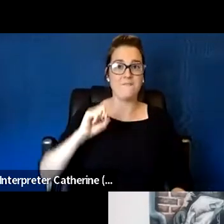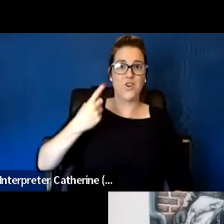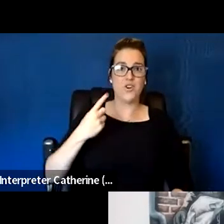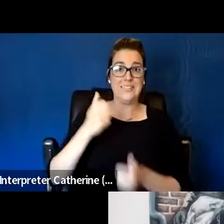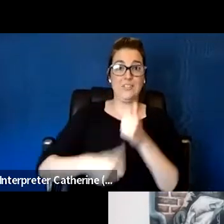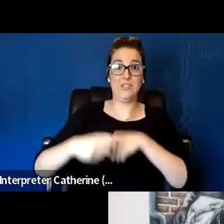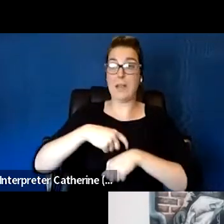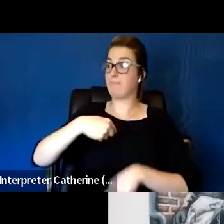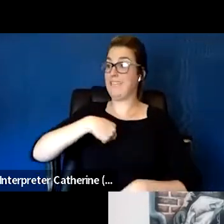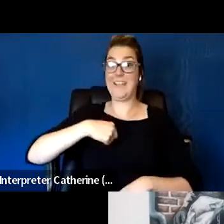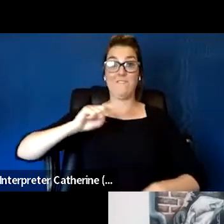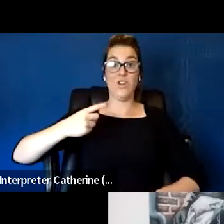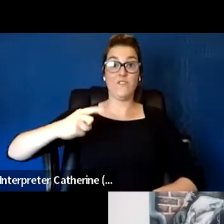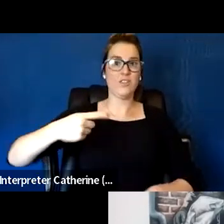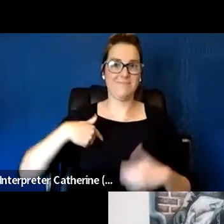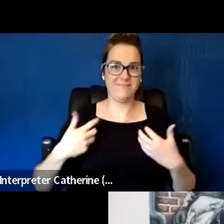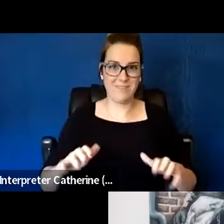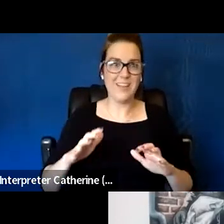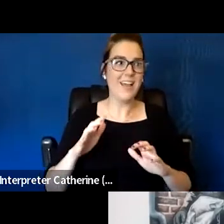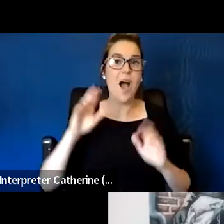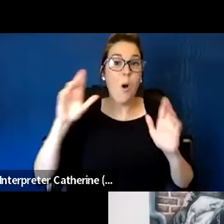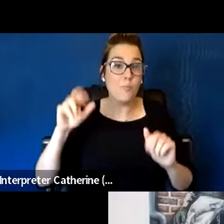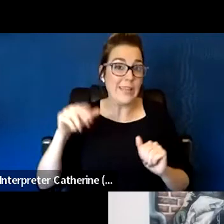There was a message in the chat about my voice